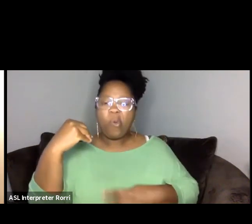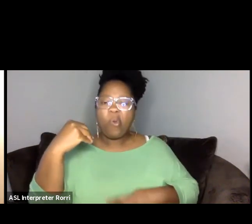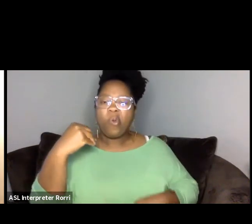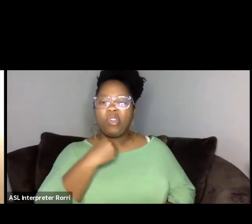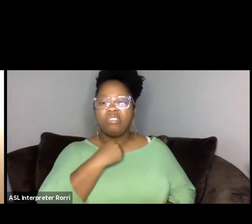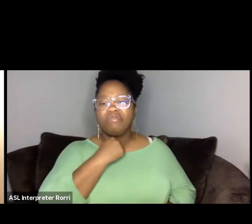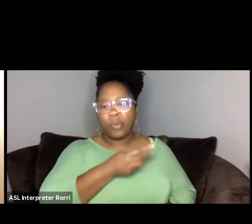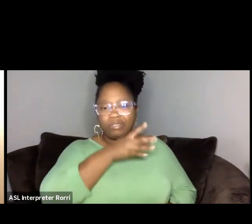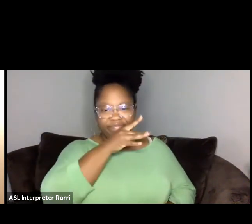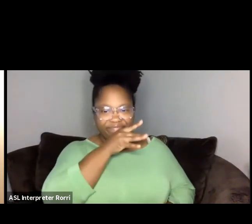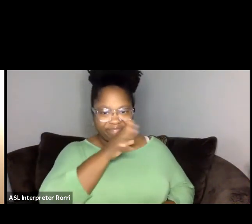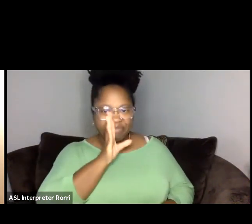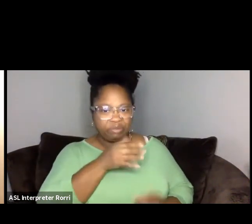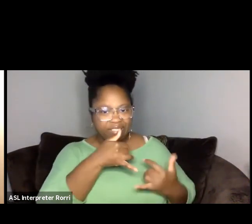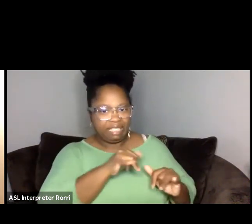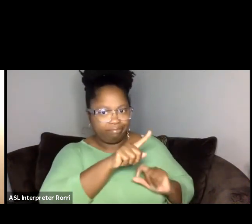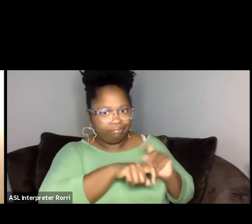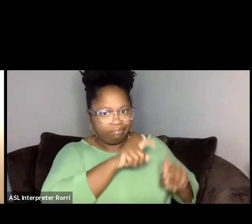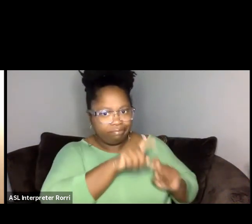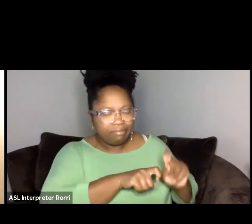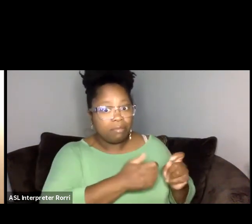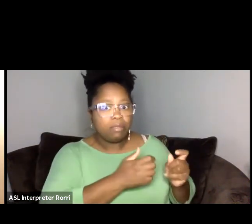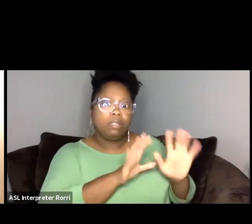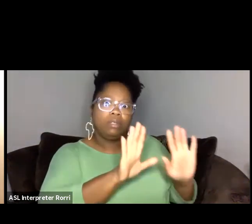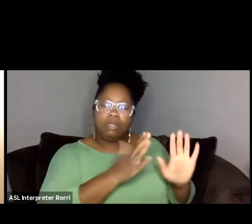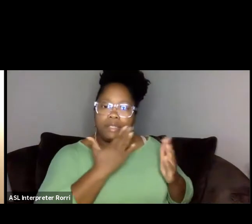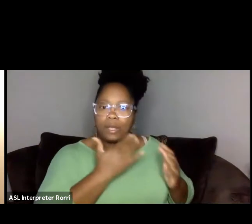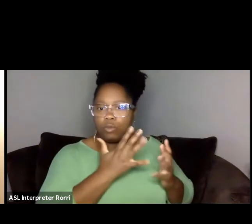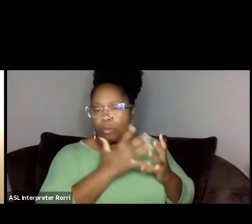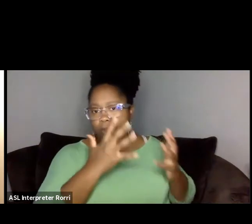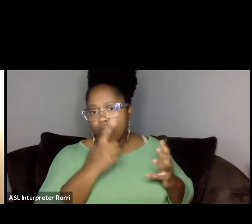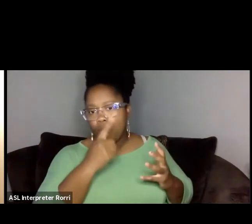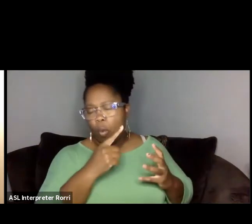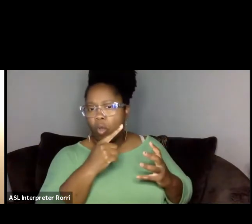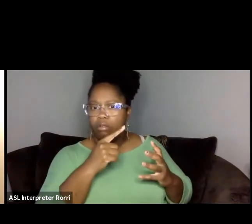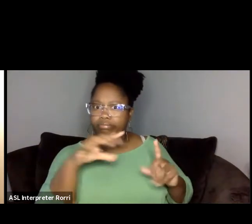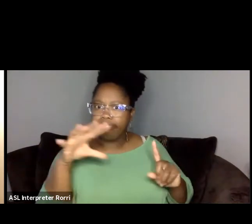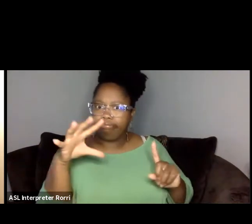Thank you so much for highlighting your journey,